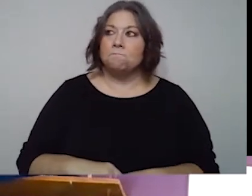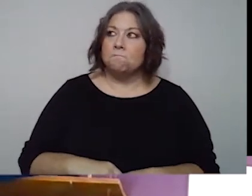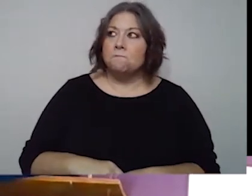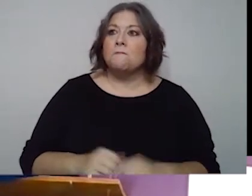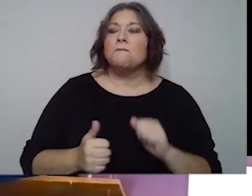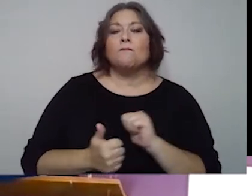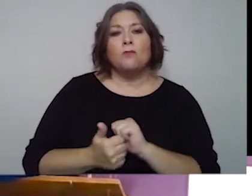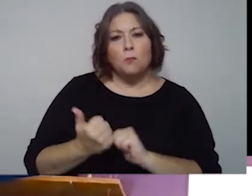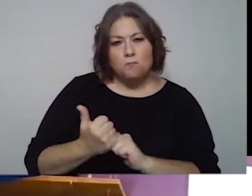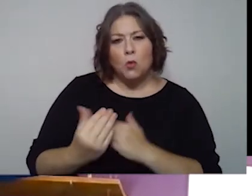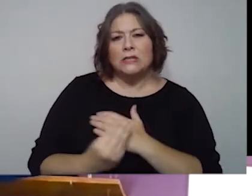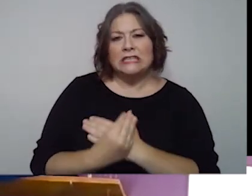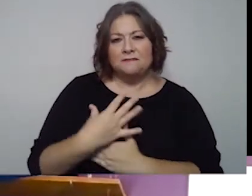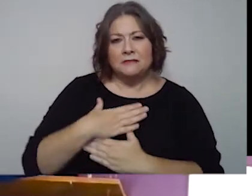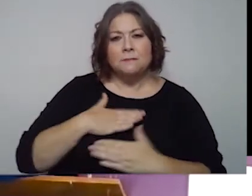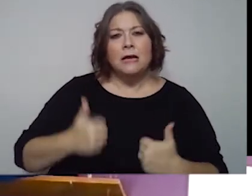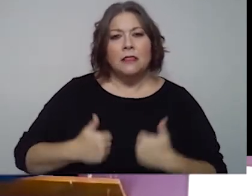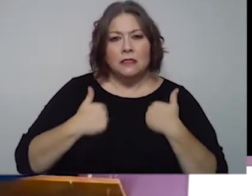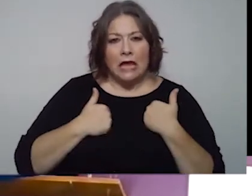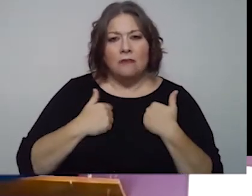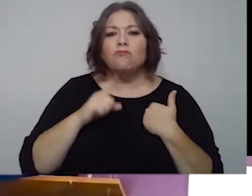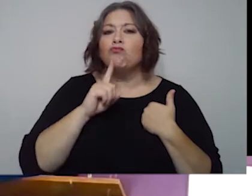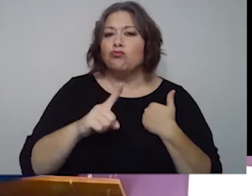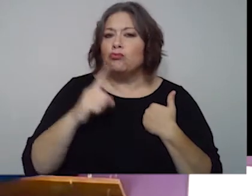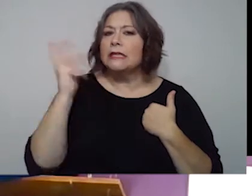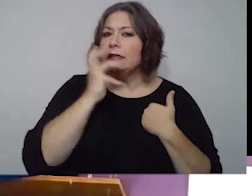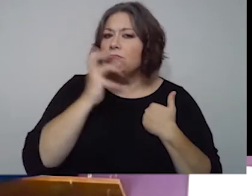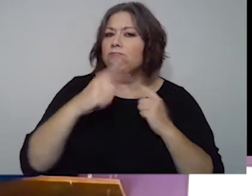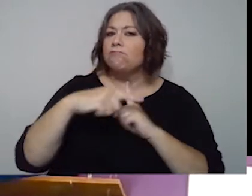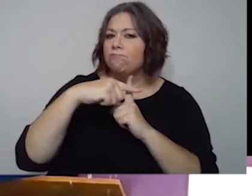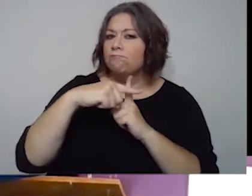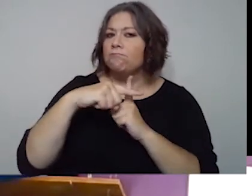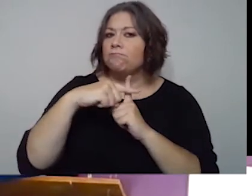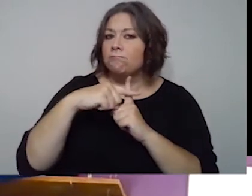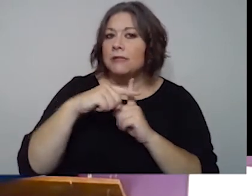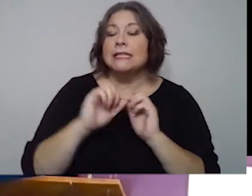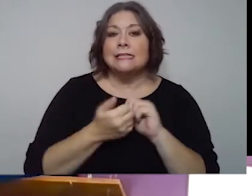Bethany: It mostly affects my life very positively. Like I said, it's how I